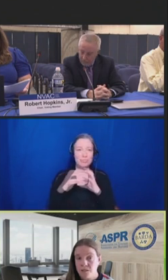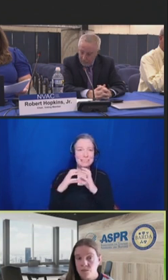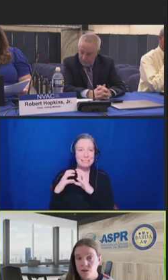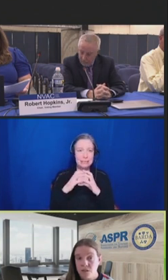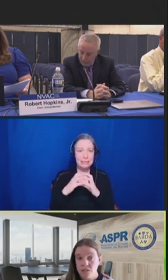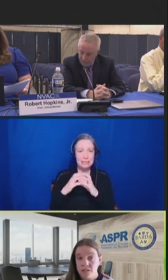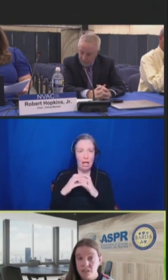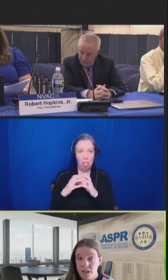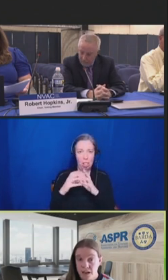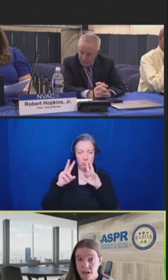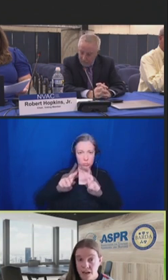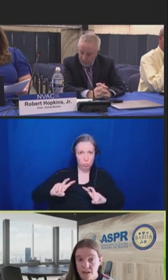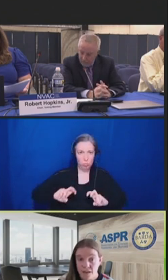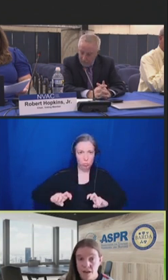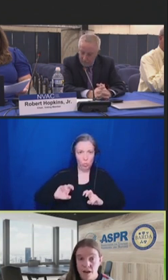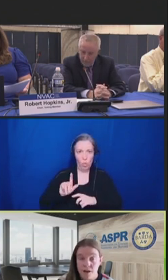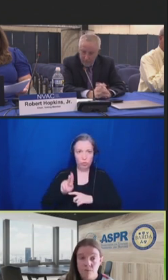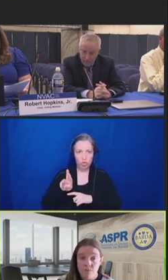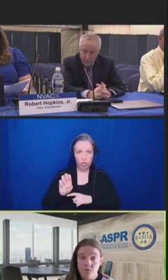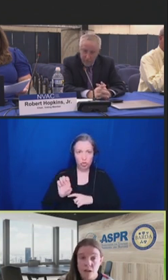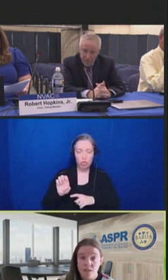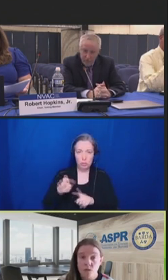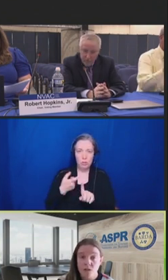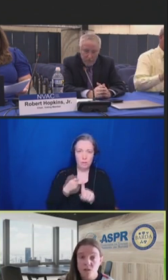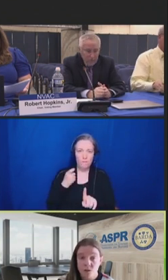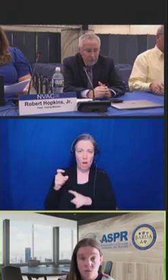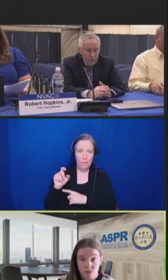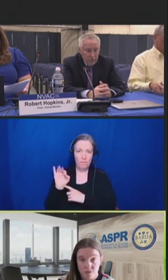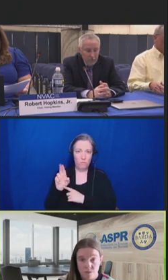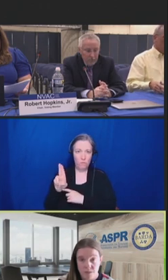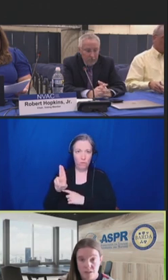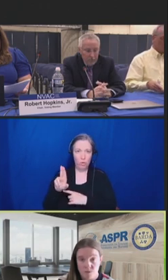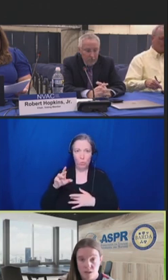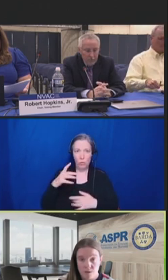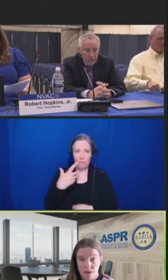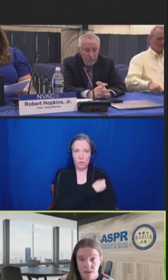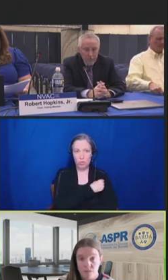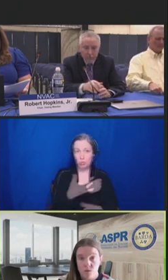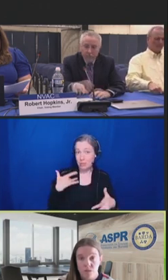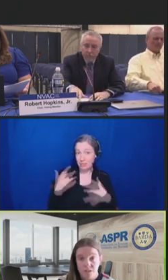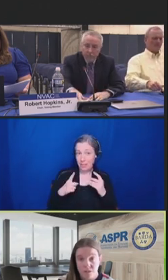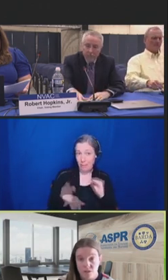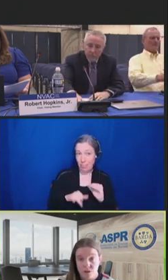In addition, BARDA is supporting GSK in phase one, two observer-blind randomized multicenter